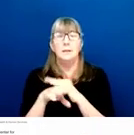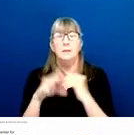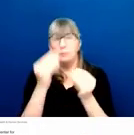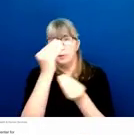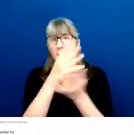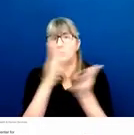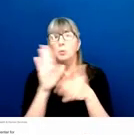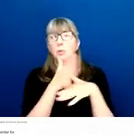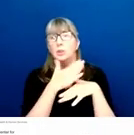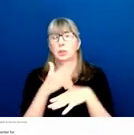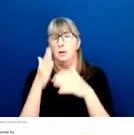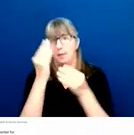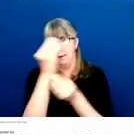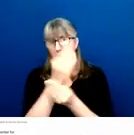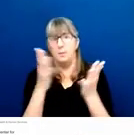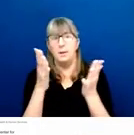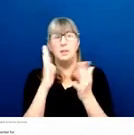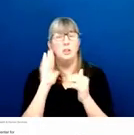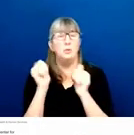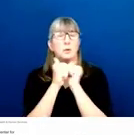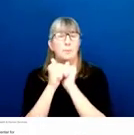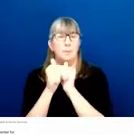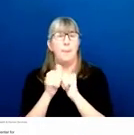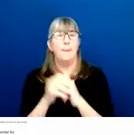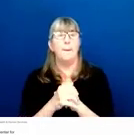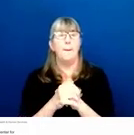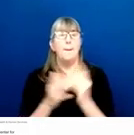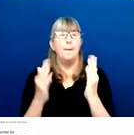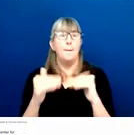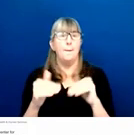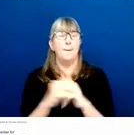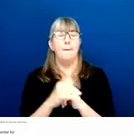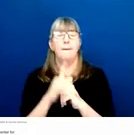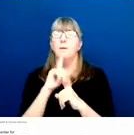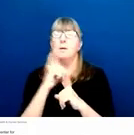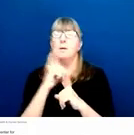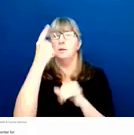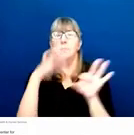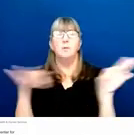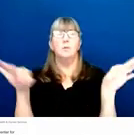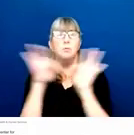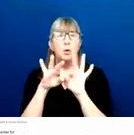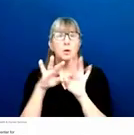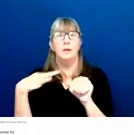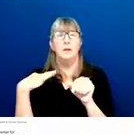Next slide, please. So it's really important that your application be submitted on time,